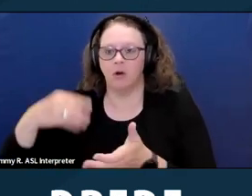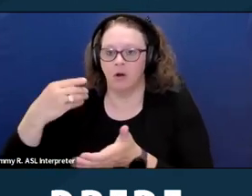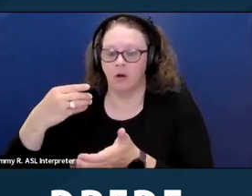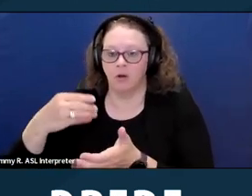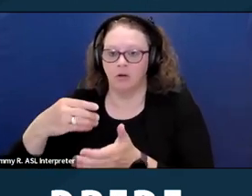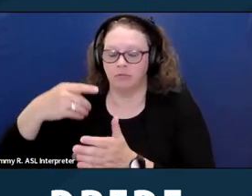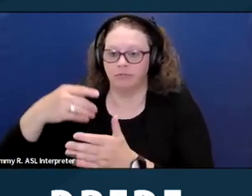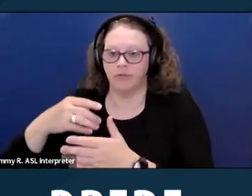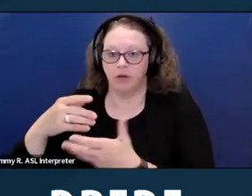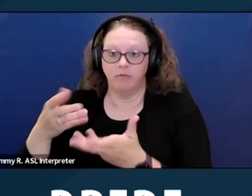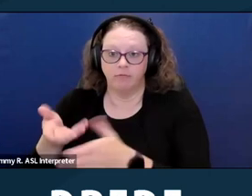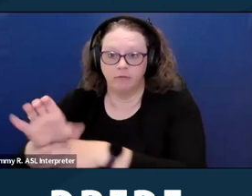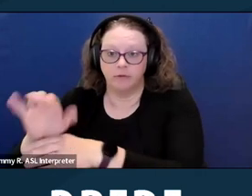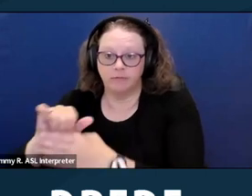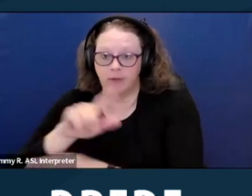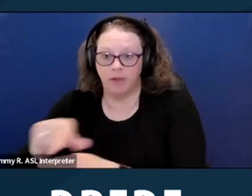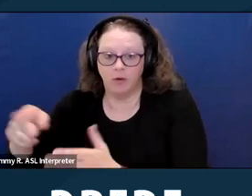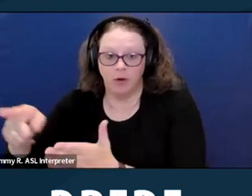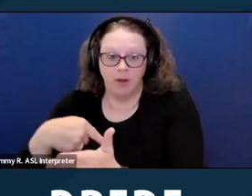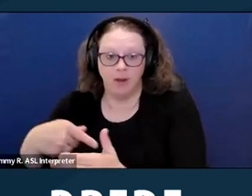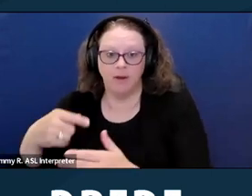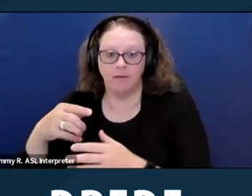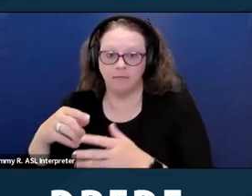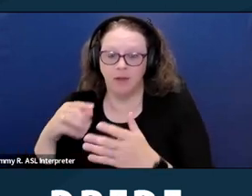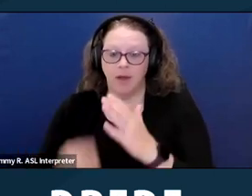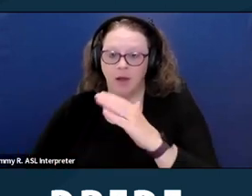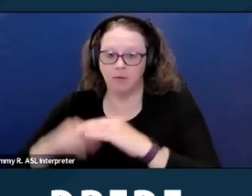So for example, if I applied for a unit